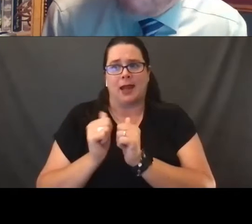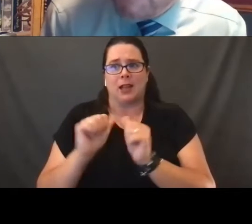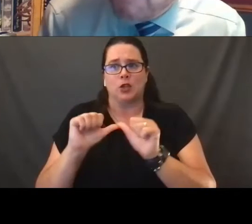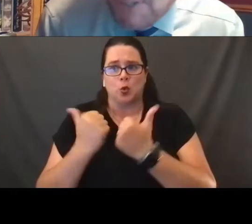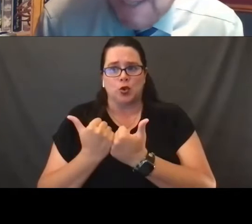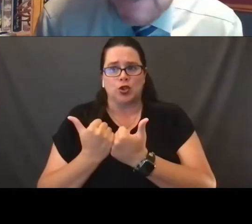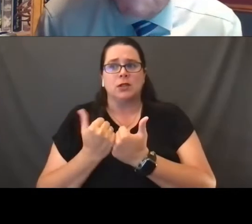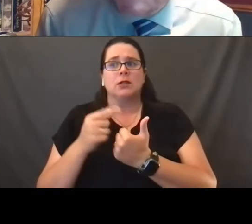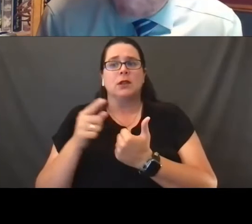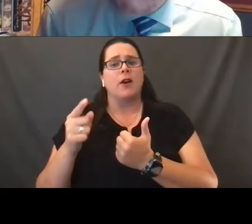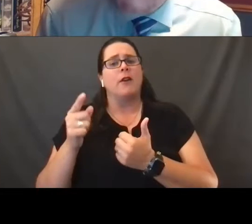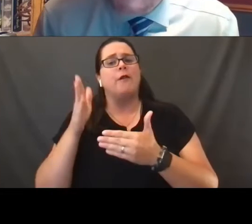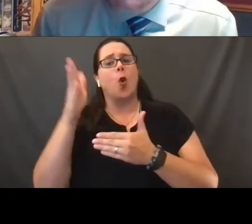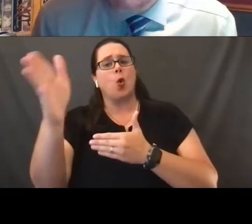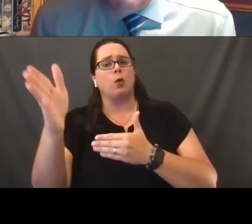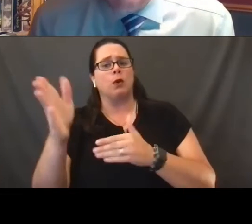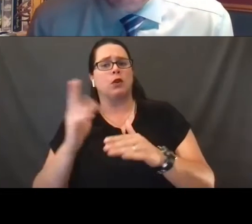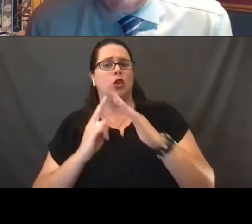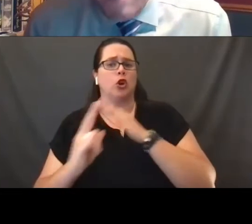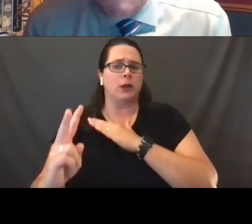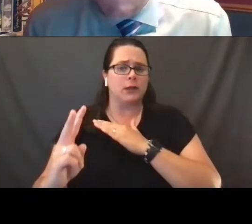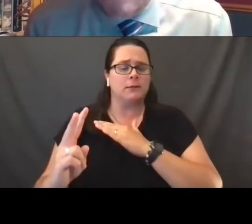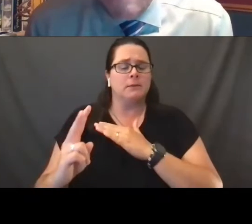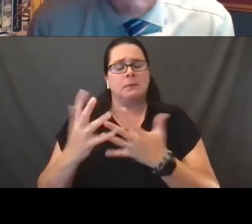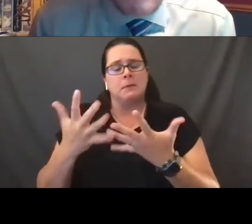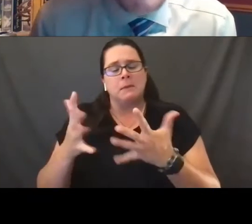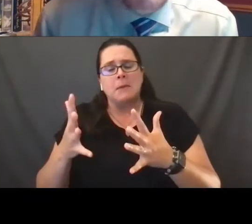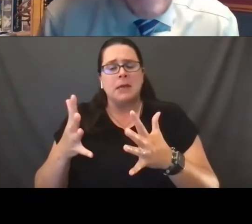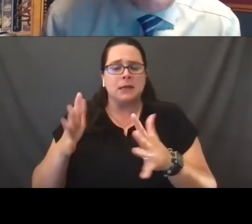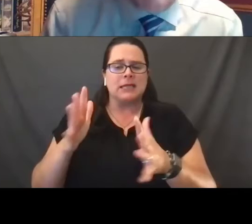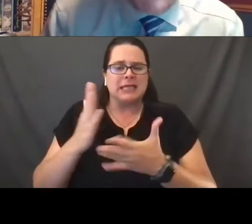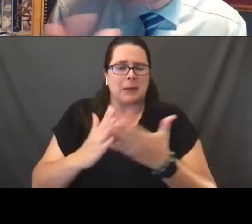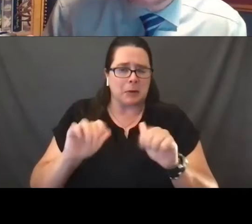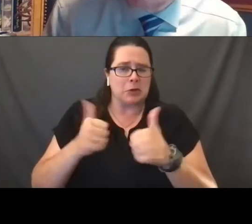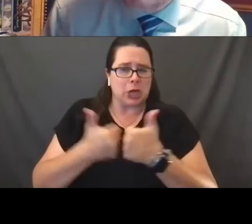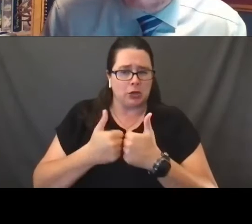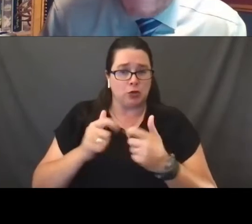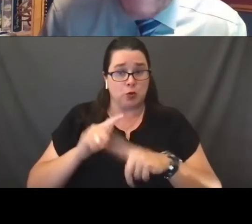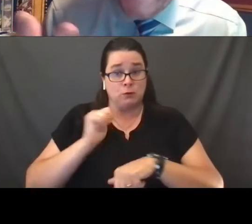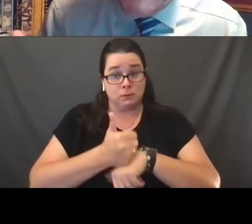and maybe somewhat around the edges sometimes challenging to implement a policy that once again,